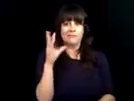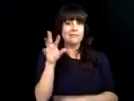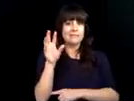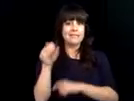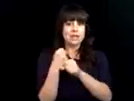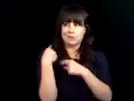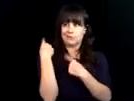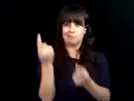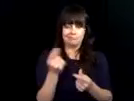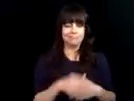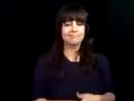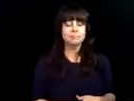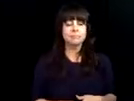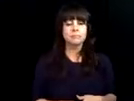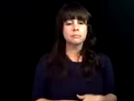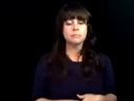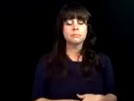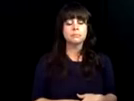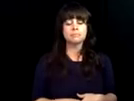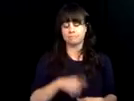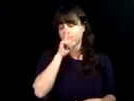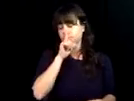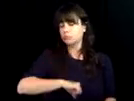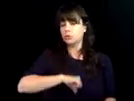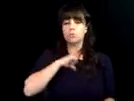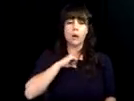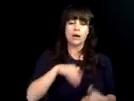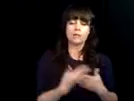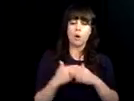I'm Norman Richmond rehabilitation teacher with